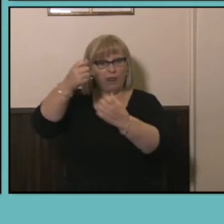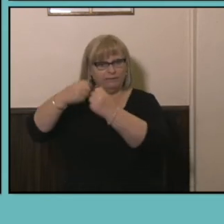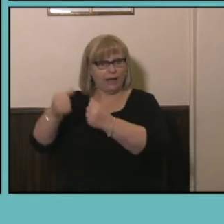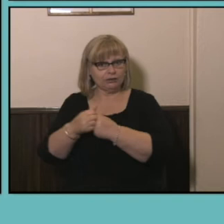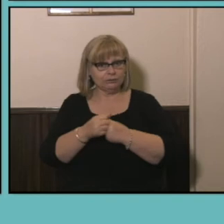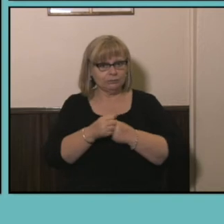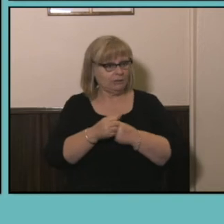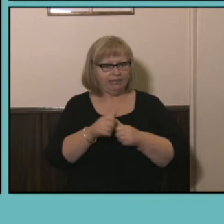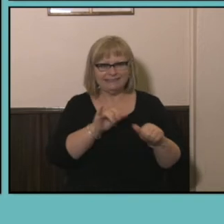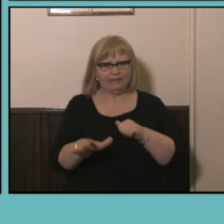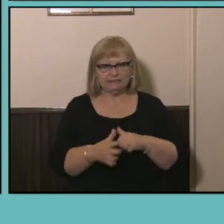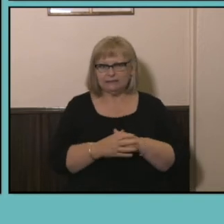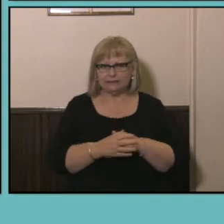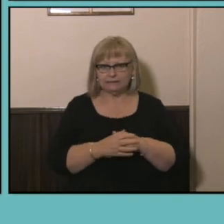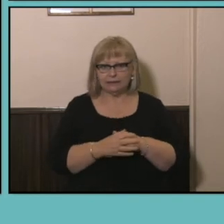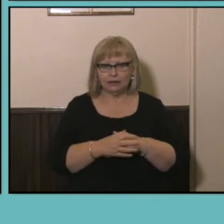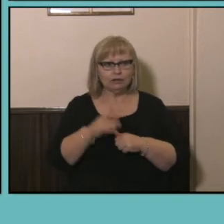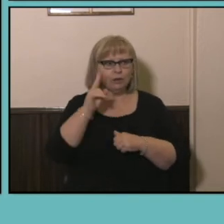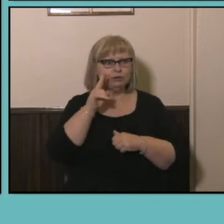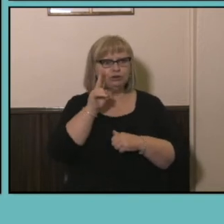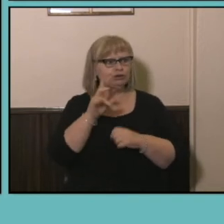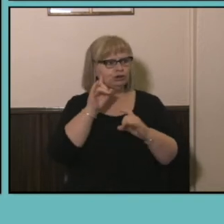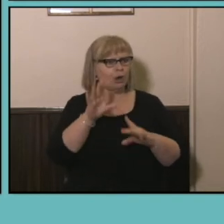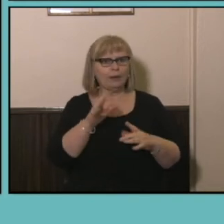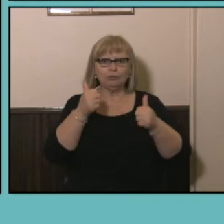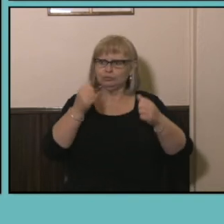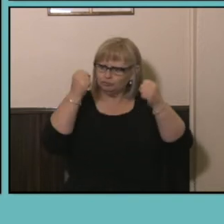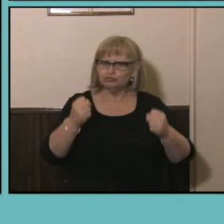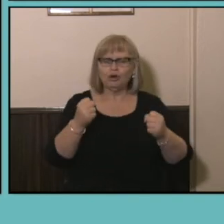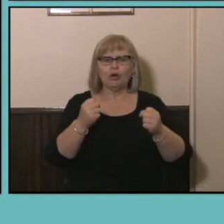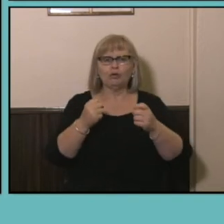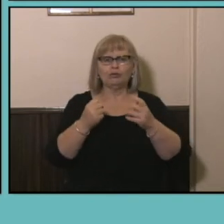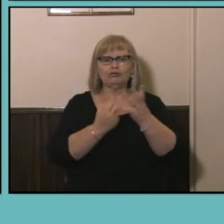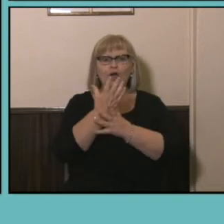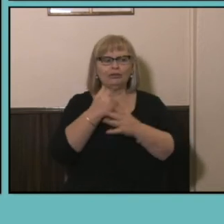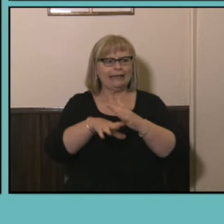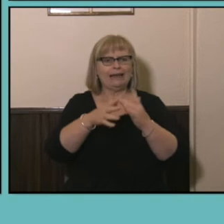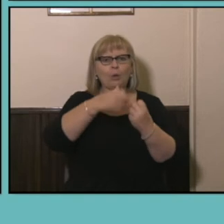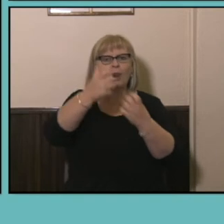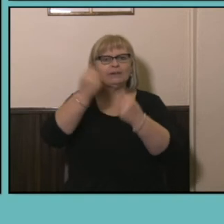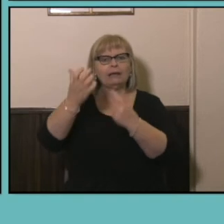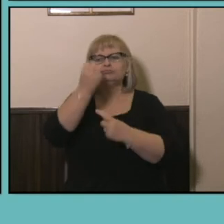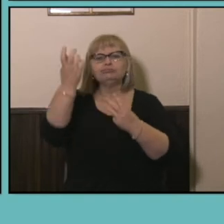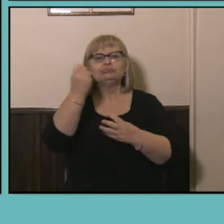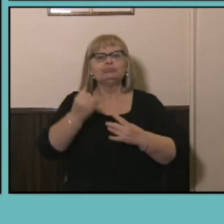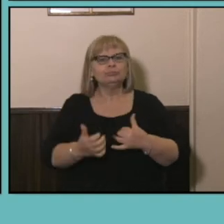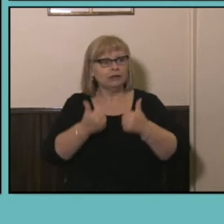absolutely fantastic and reflecting the strong growth in educational qualification attainments that we're getting as a nation, so when I'm talking